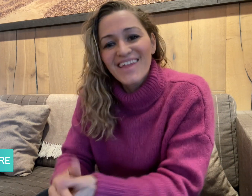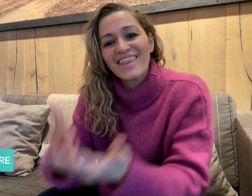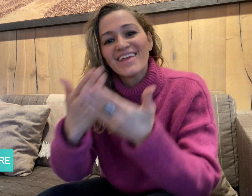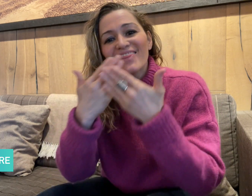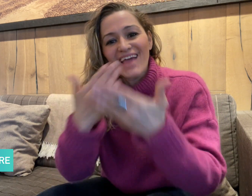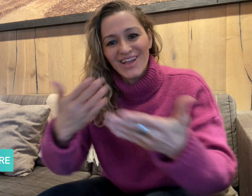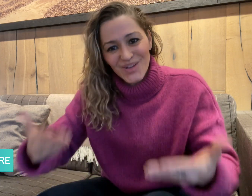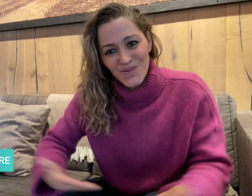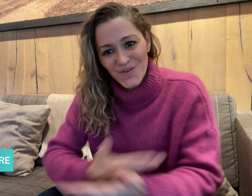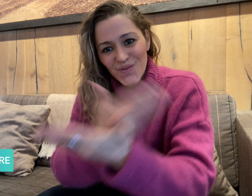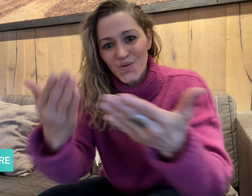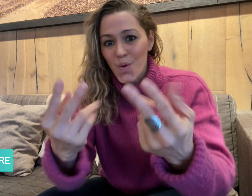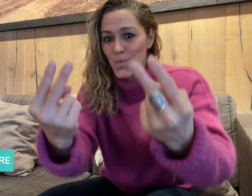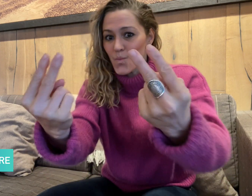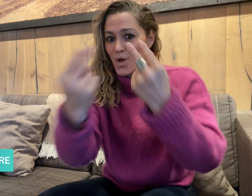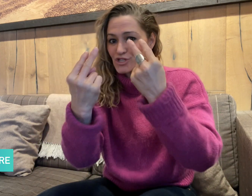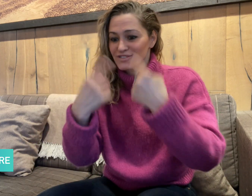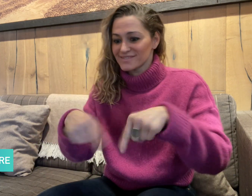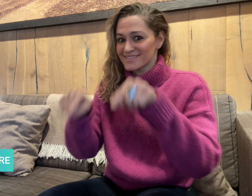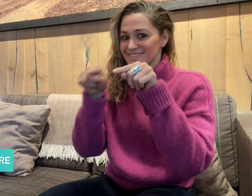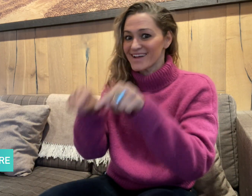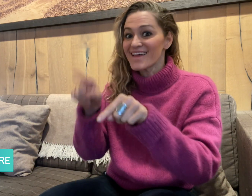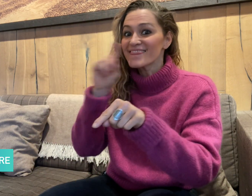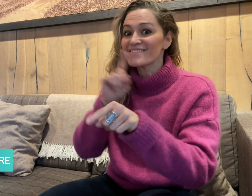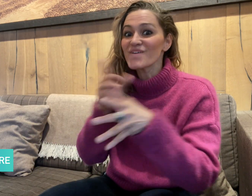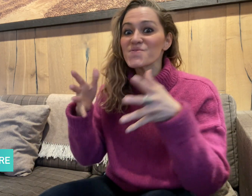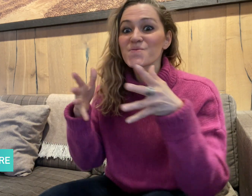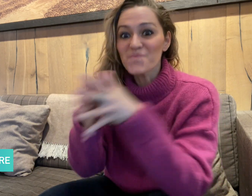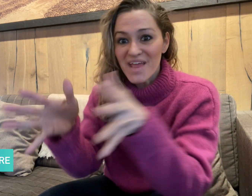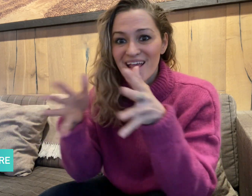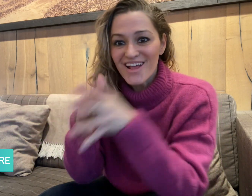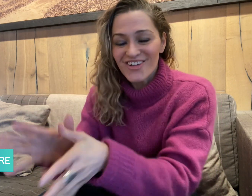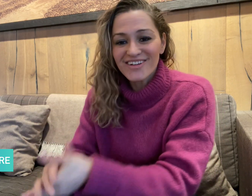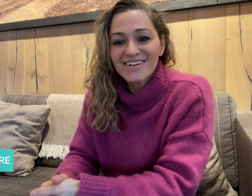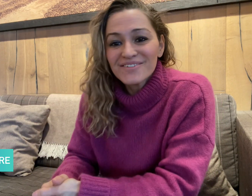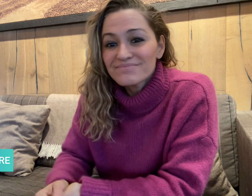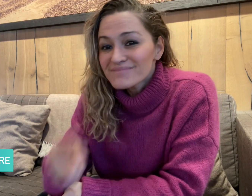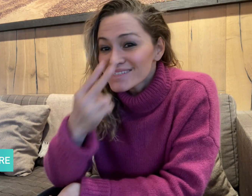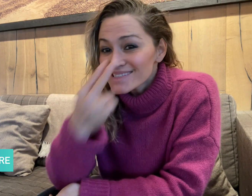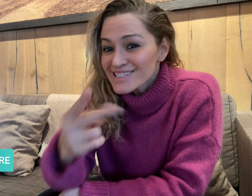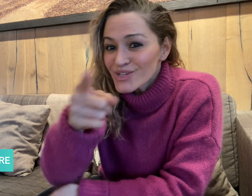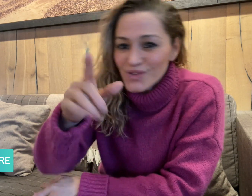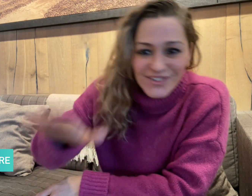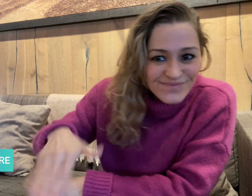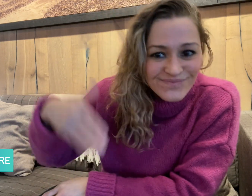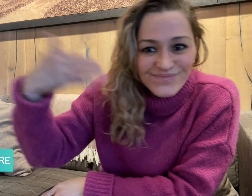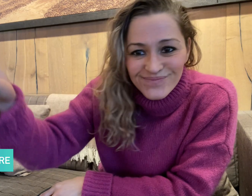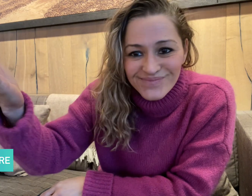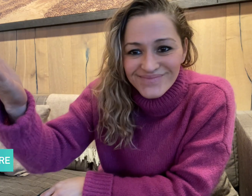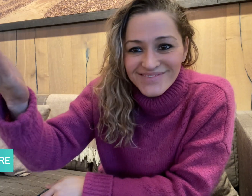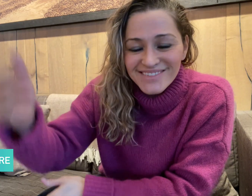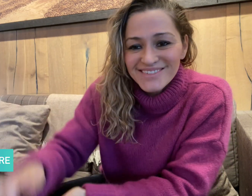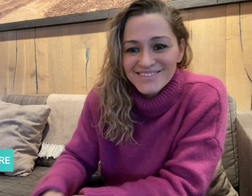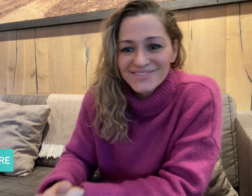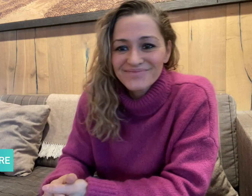Thank you for watching DeafWire! See you!